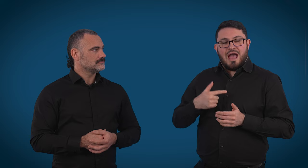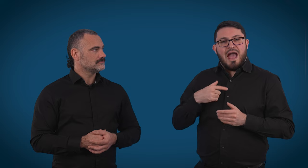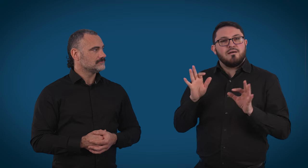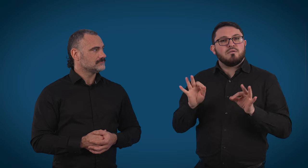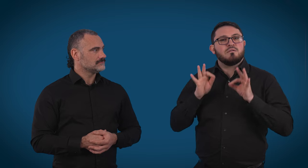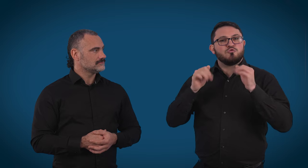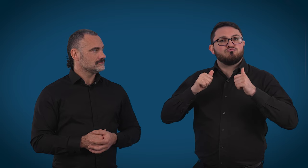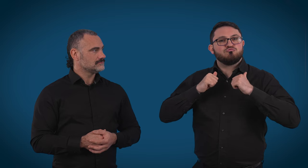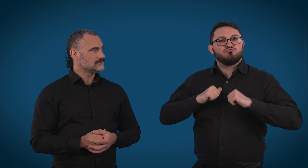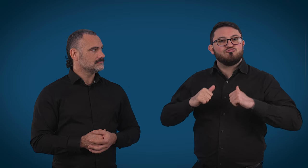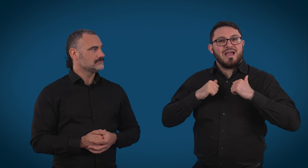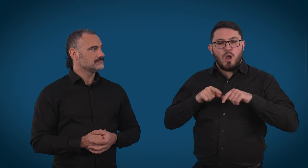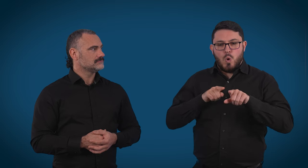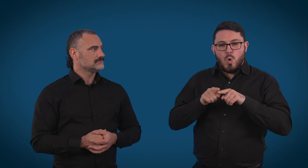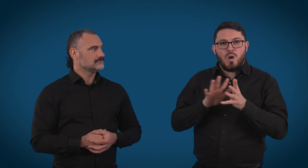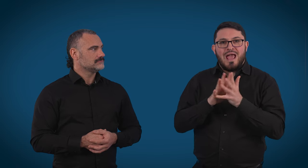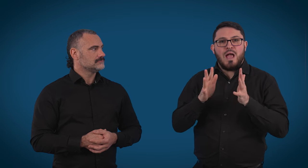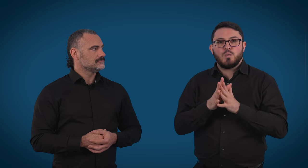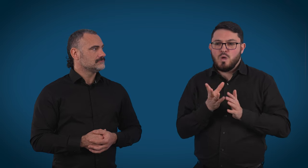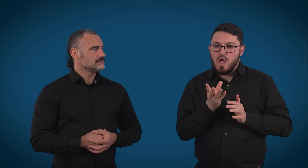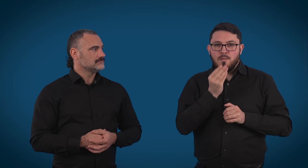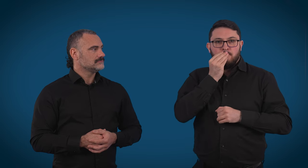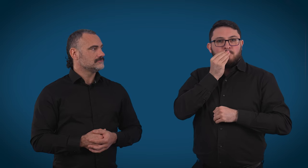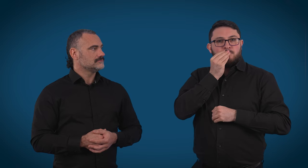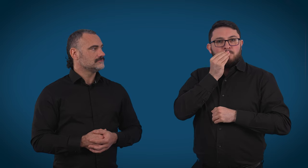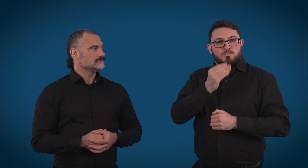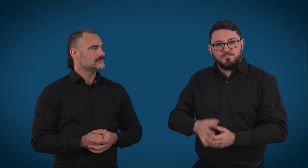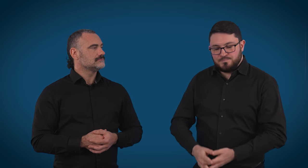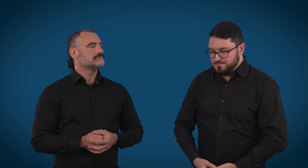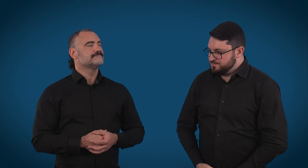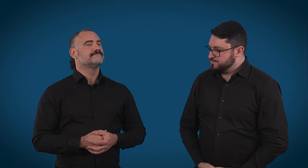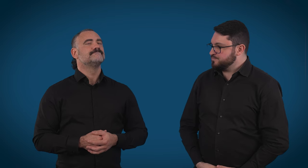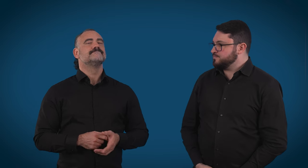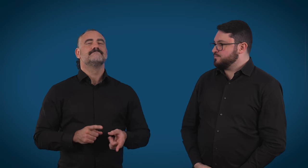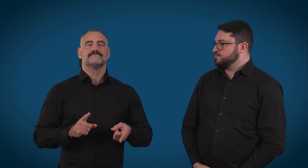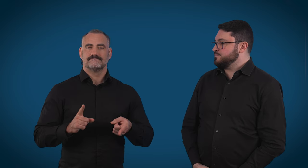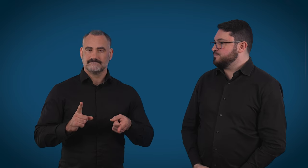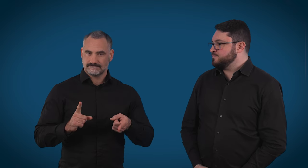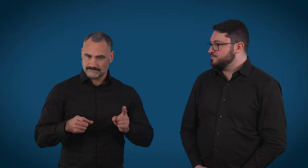specifically trained to not discuss what happens outside of the call.